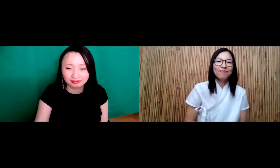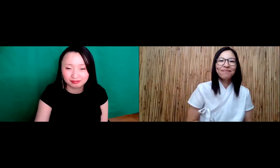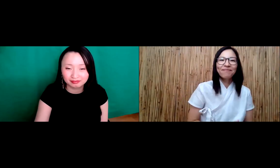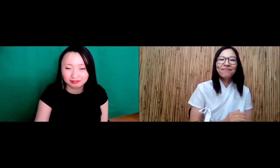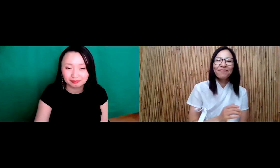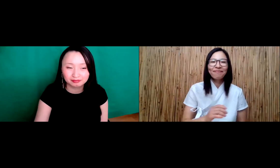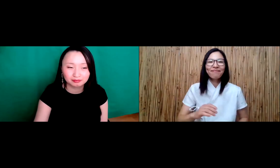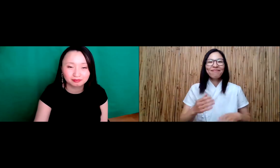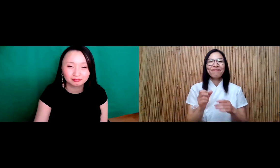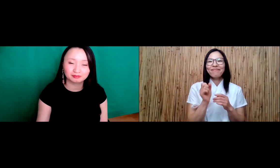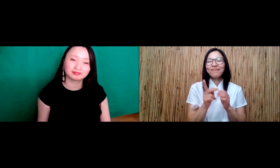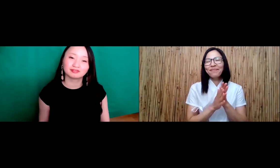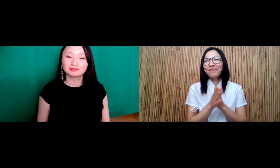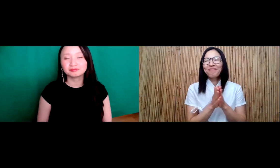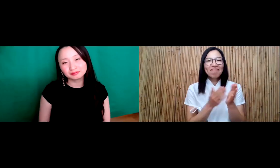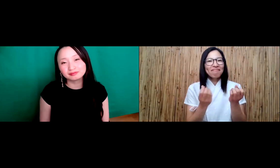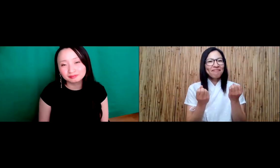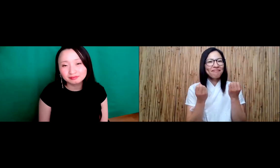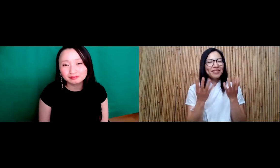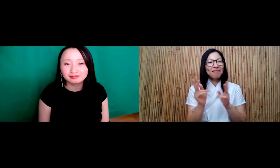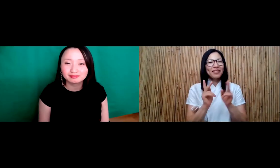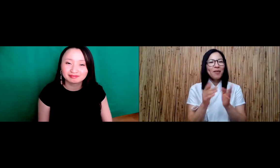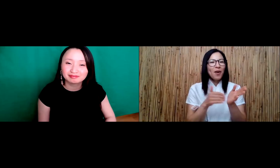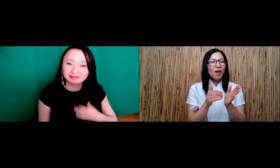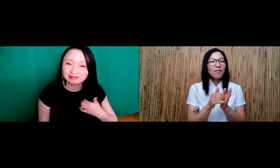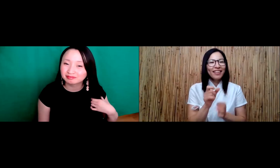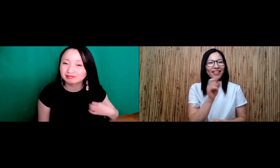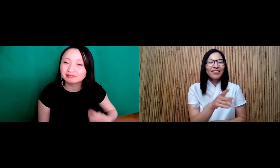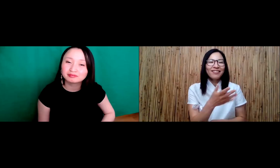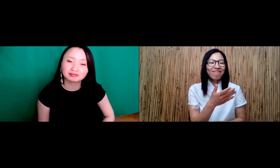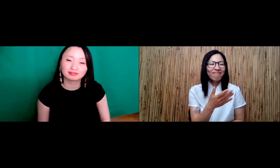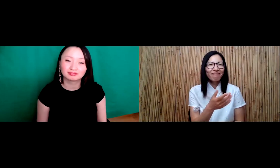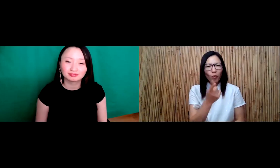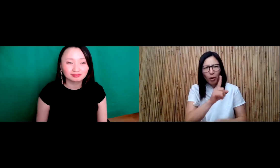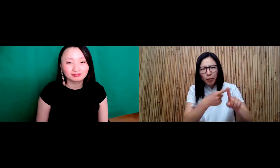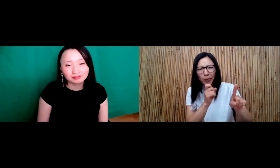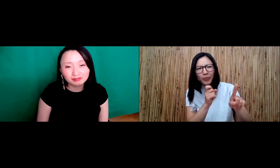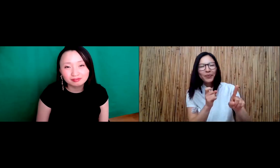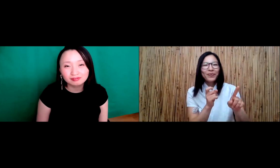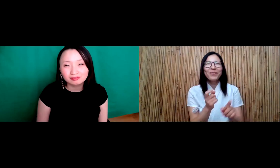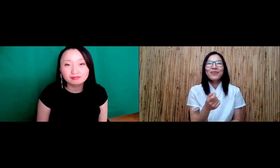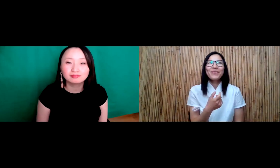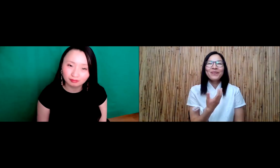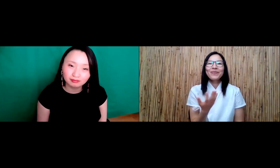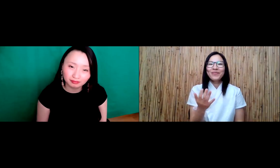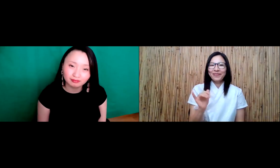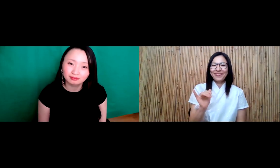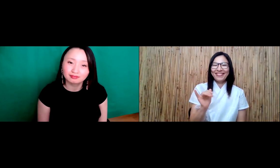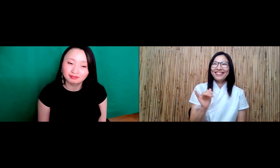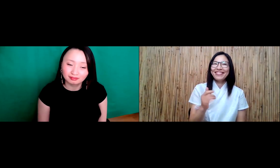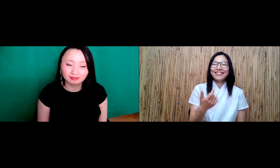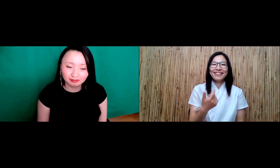Ninja. Okay, now I know, often people will ask where